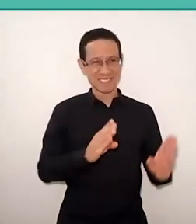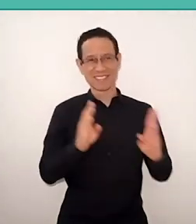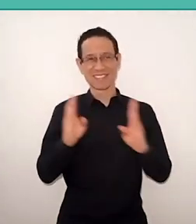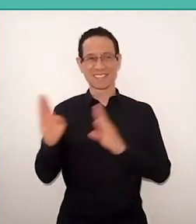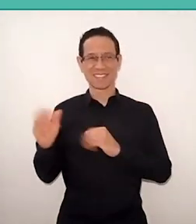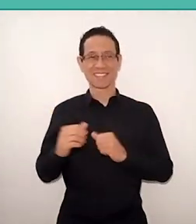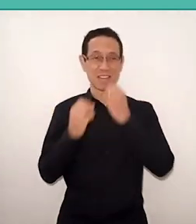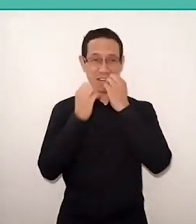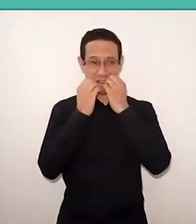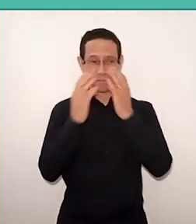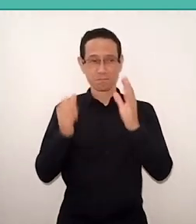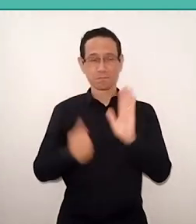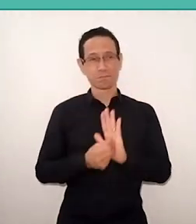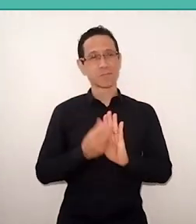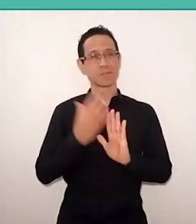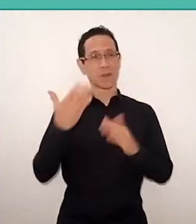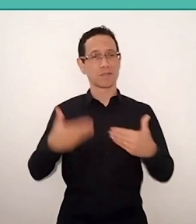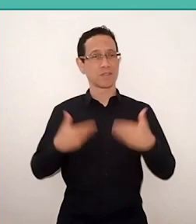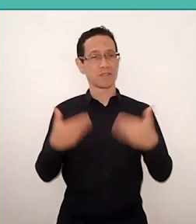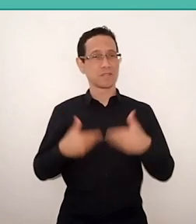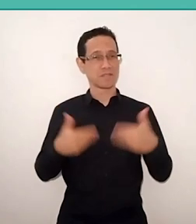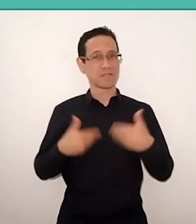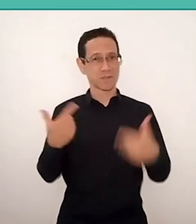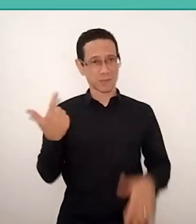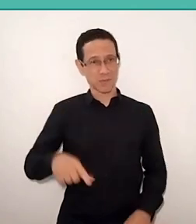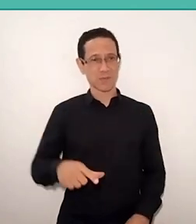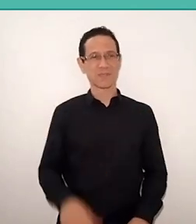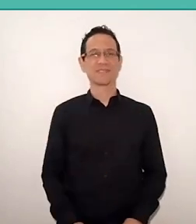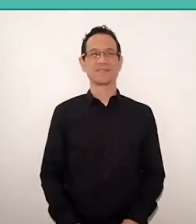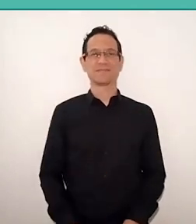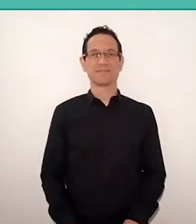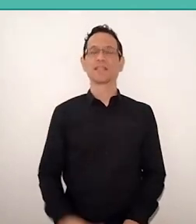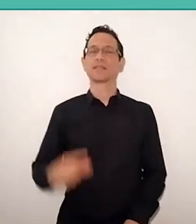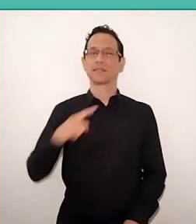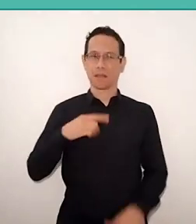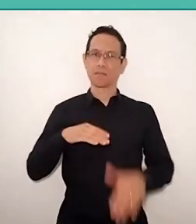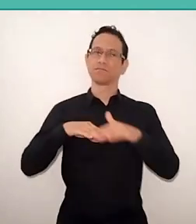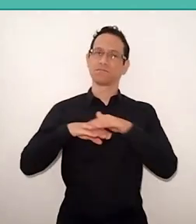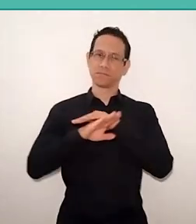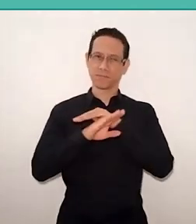because they cheer up the heart again. So everything will be Available on Youtube